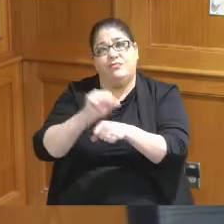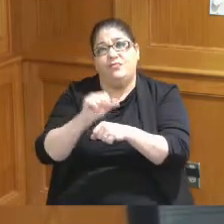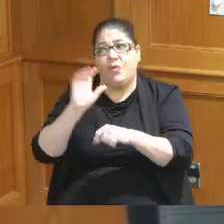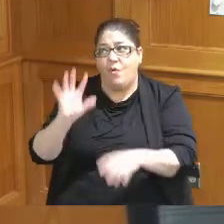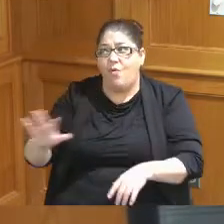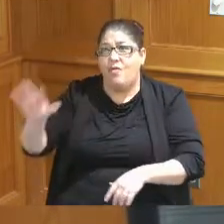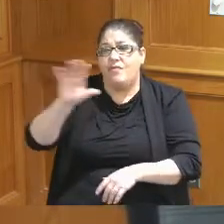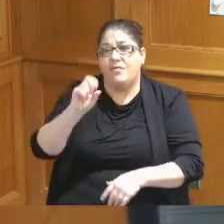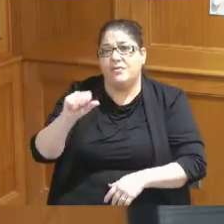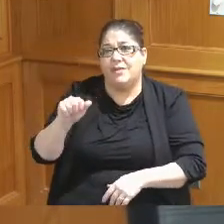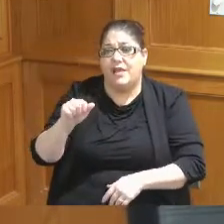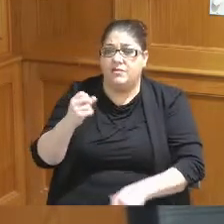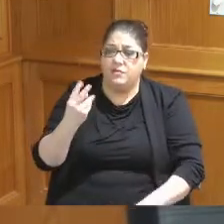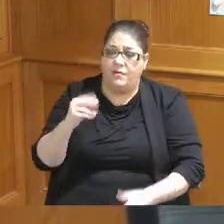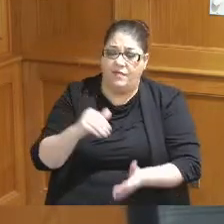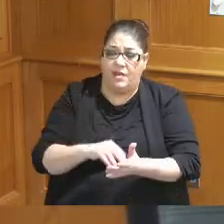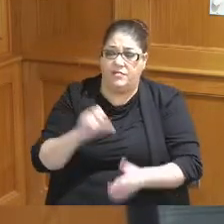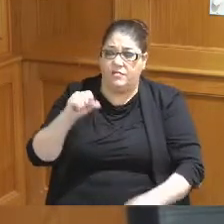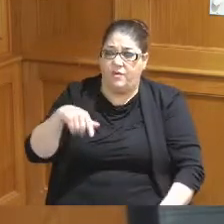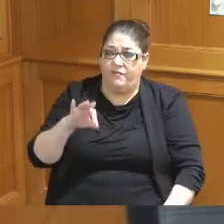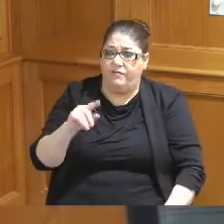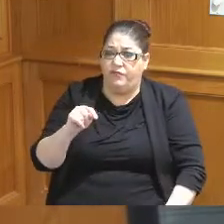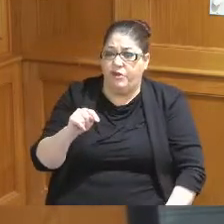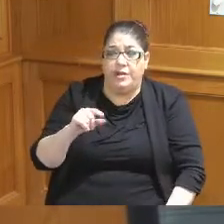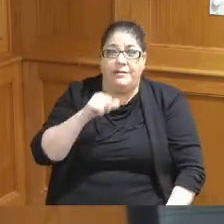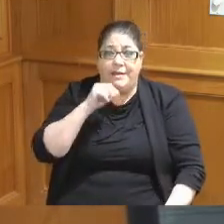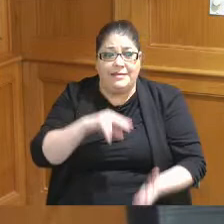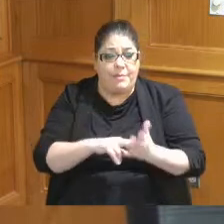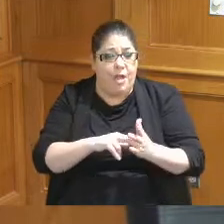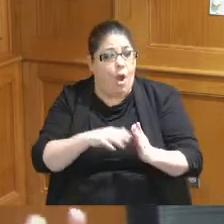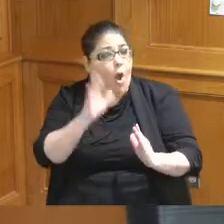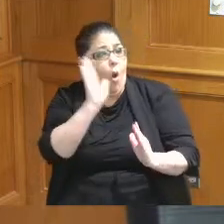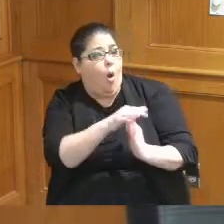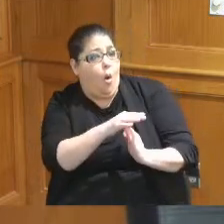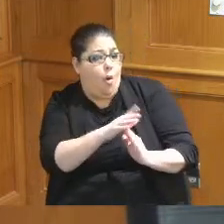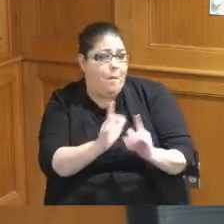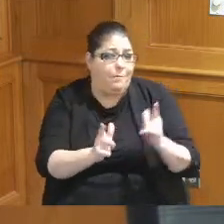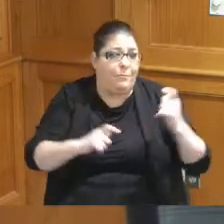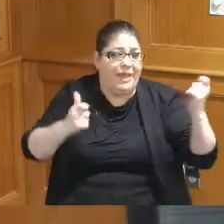and 12,000 square feet does not put us in a position to get bigger conventions